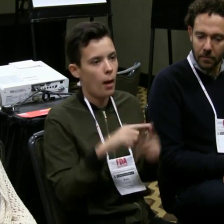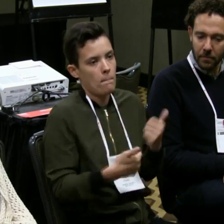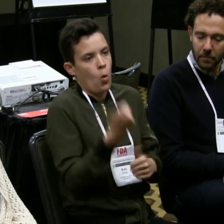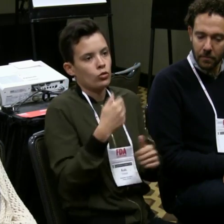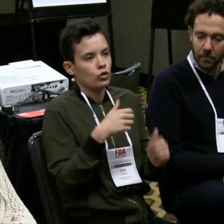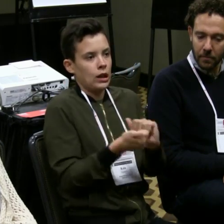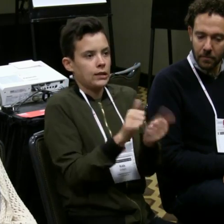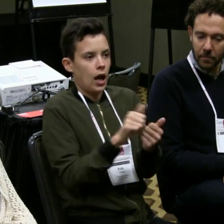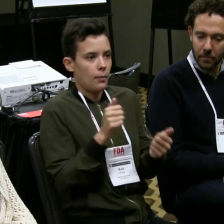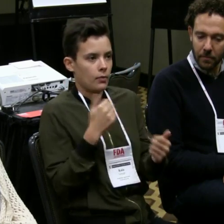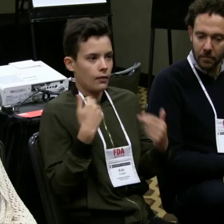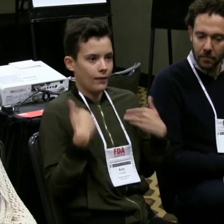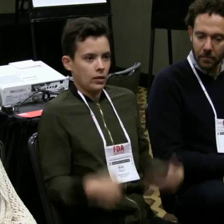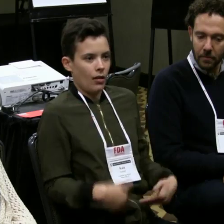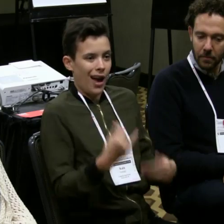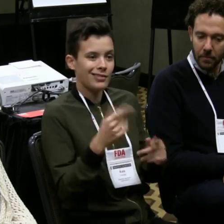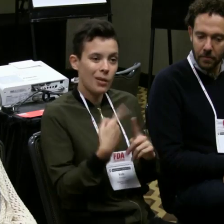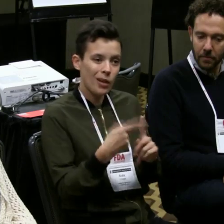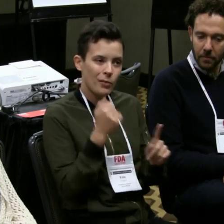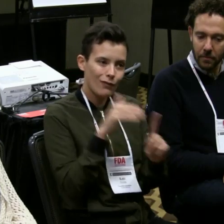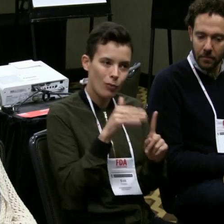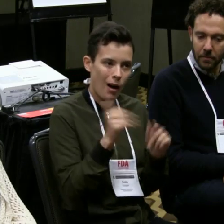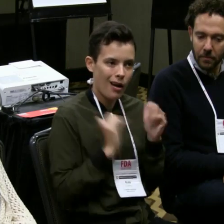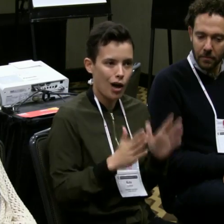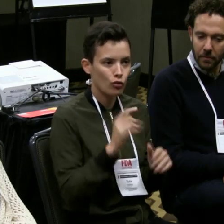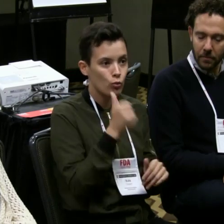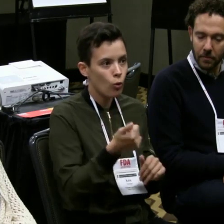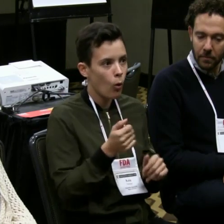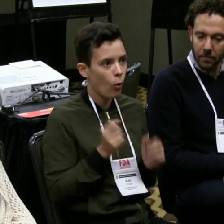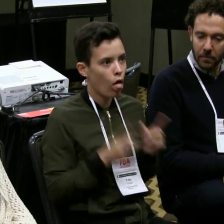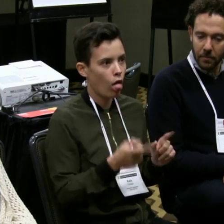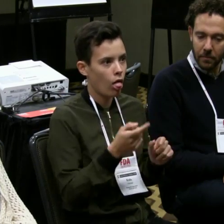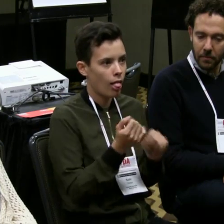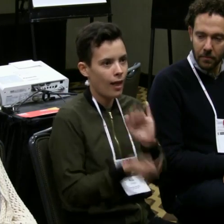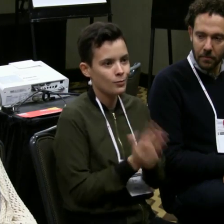we send out texts, emails, but most of the adaptations are physical.